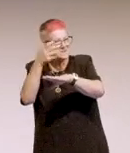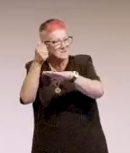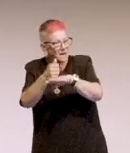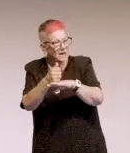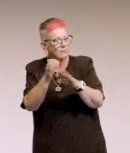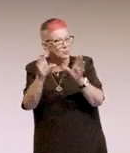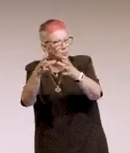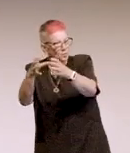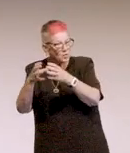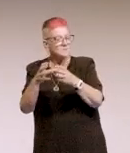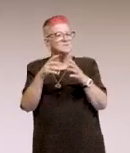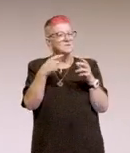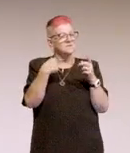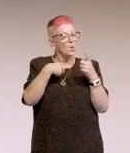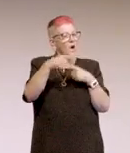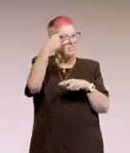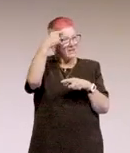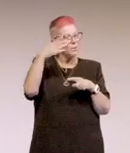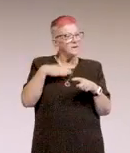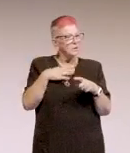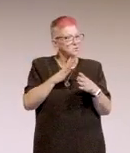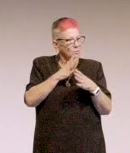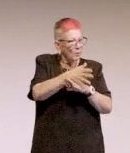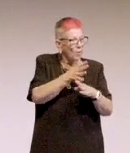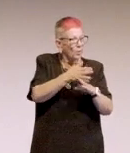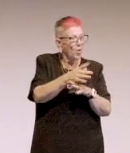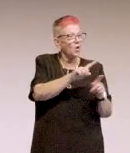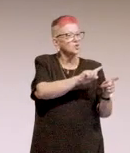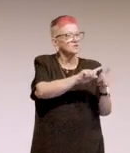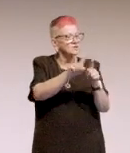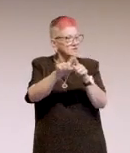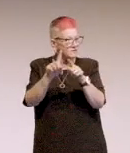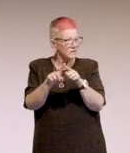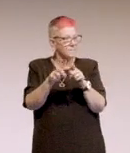Axcore as well, I think there is some work being done on that.